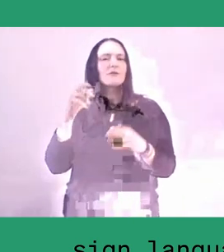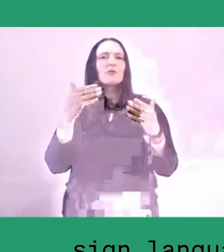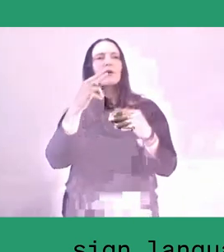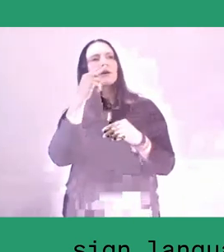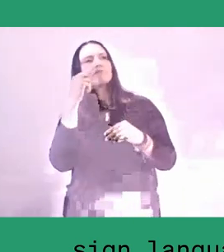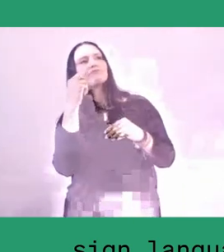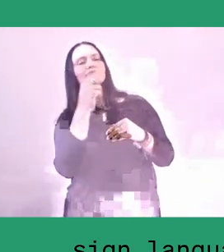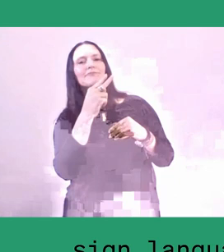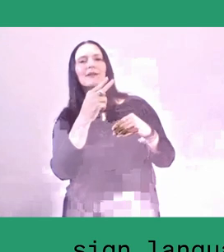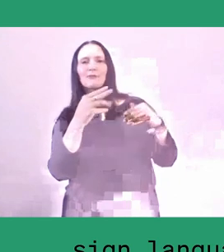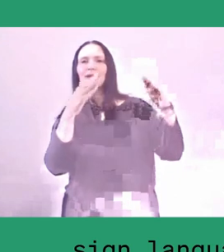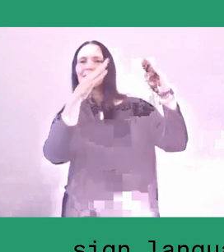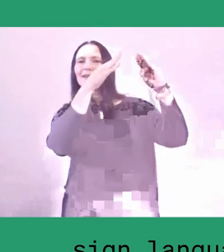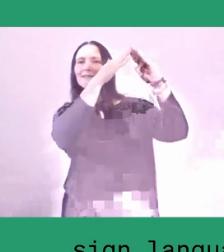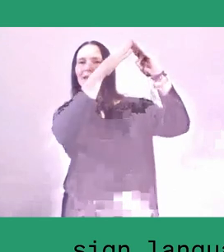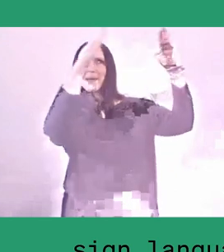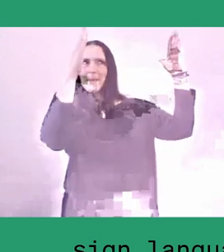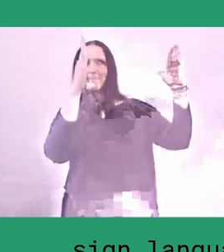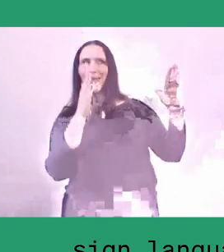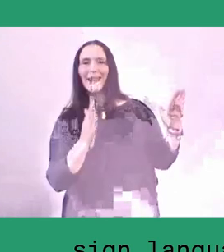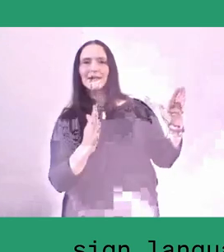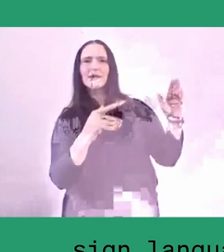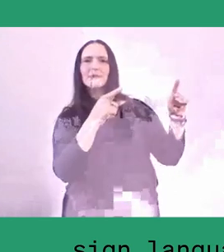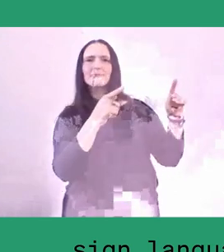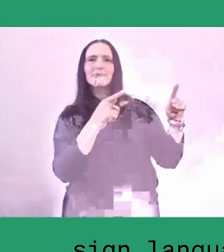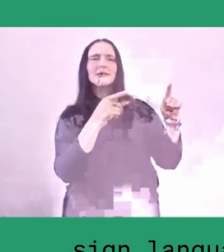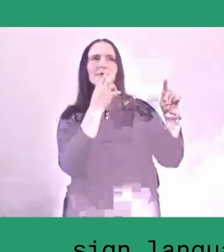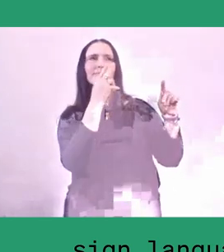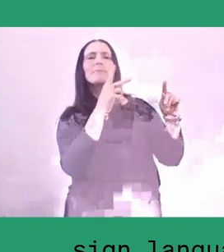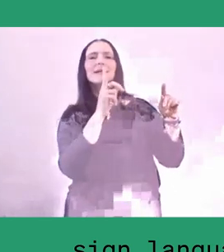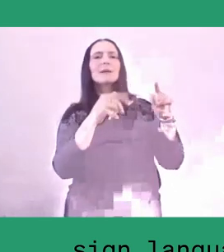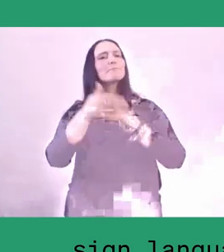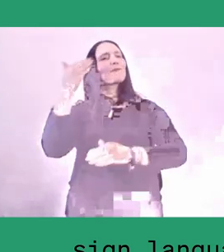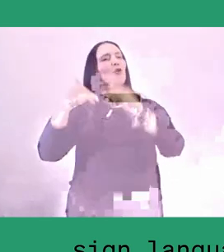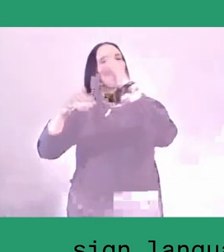It's combined with the story of the value inside the lumbung itself.